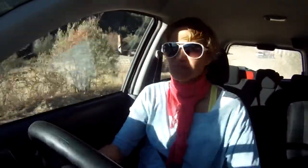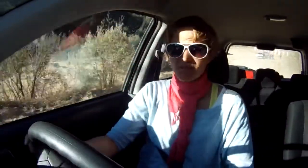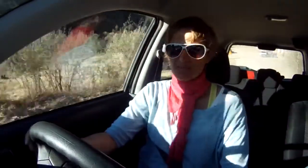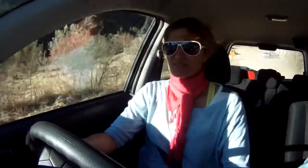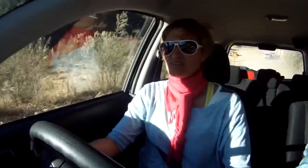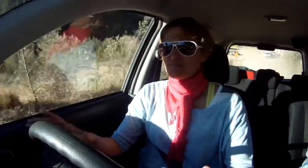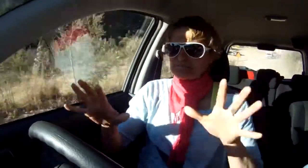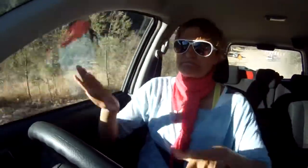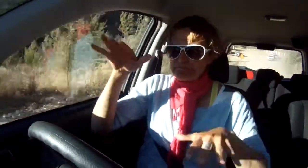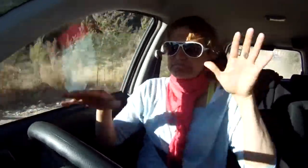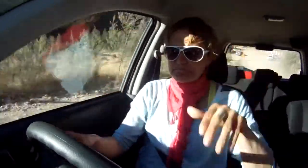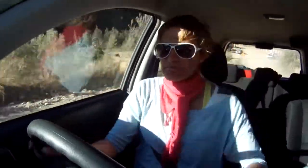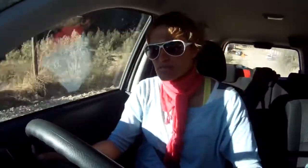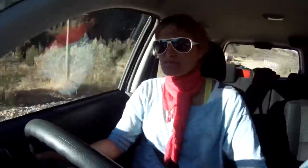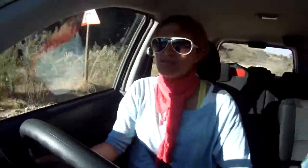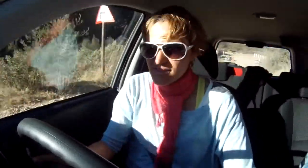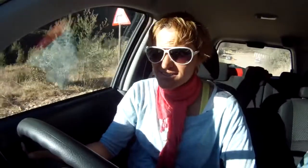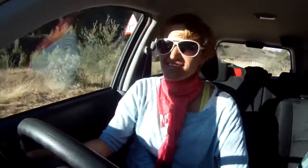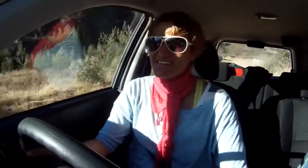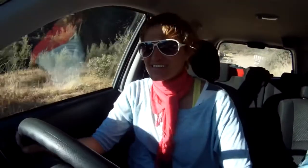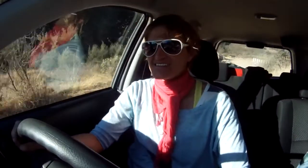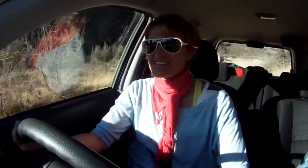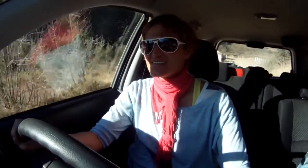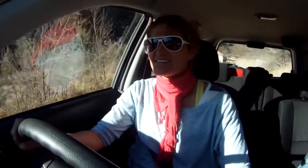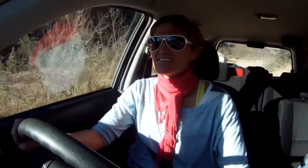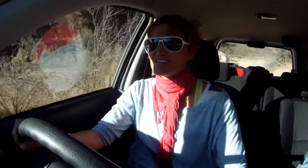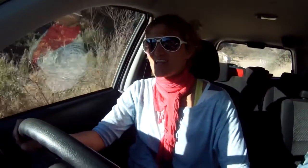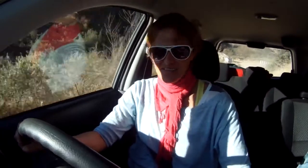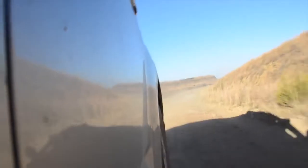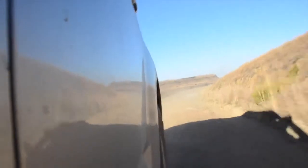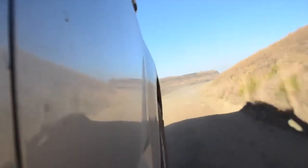I am seeing many beautiful mountains.